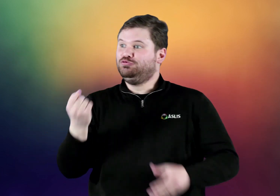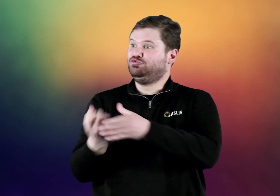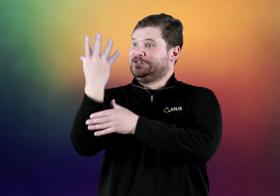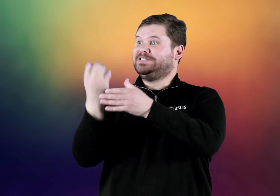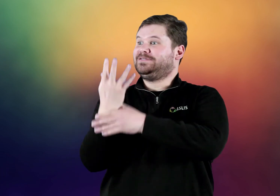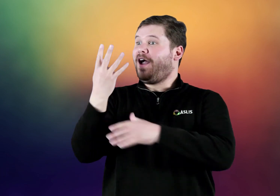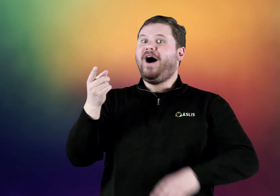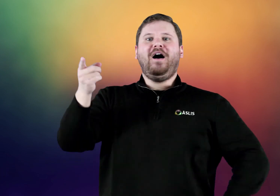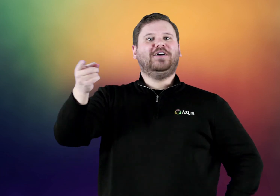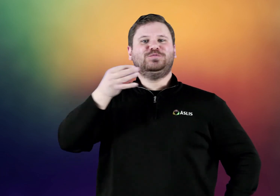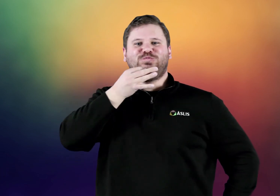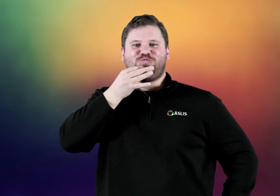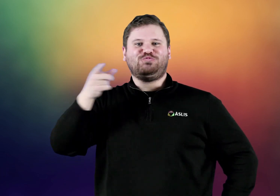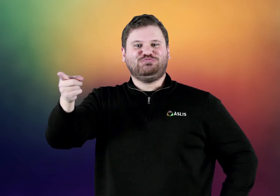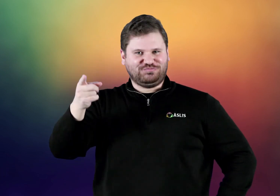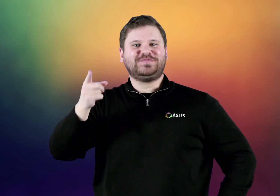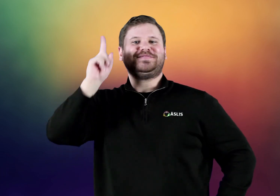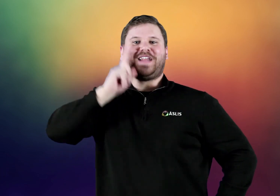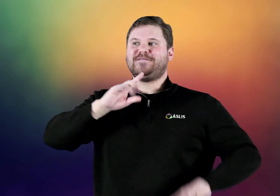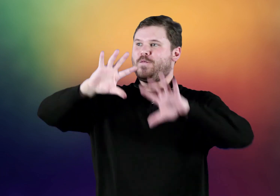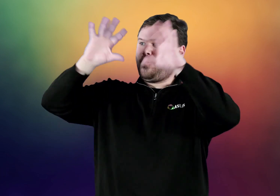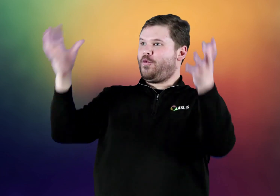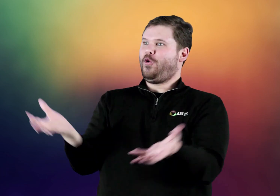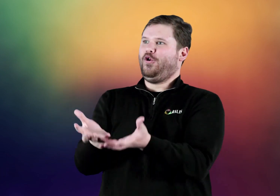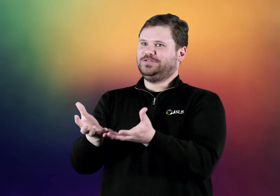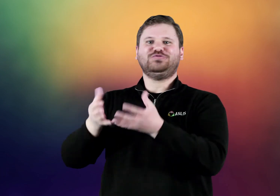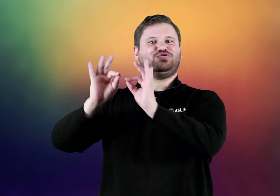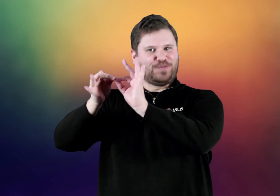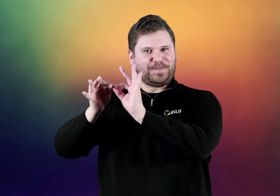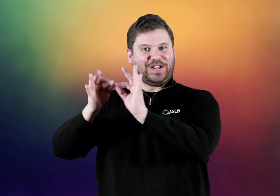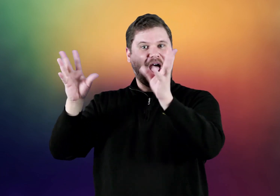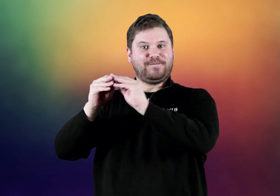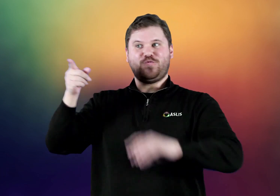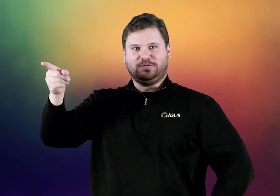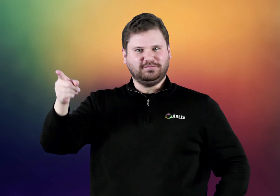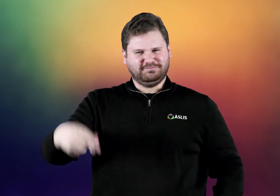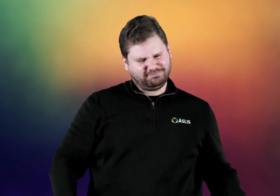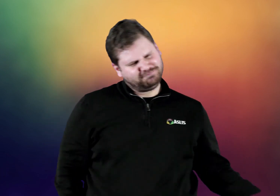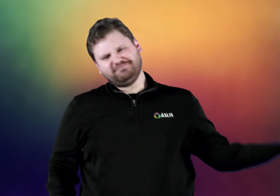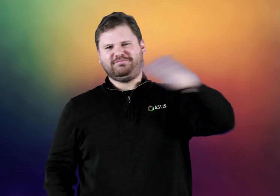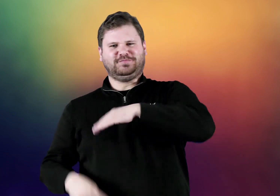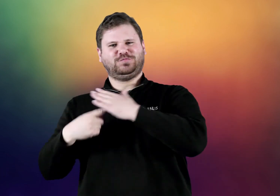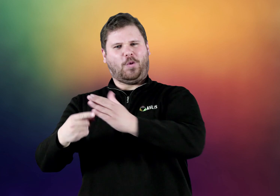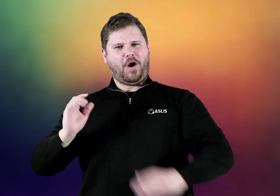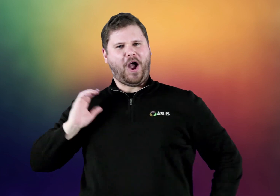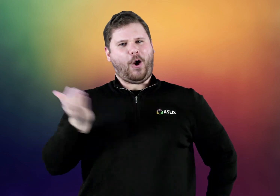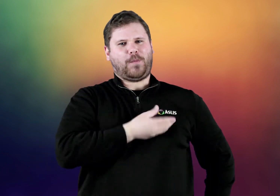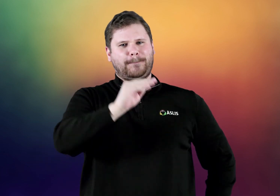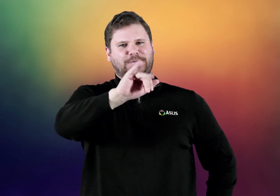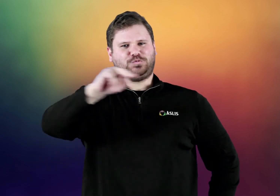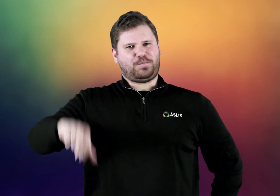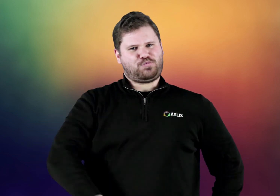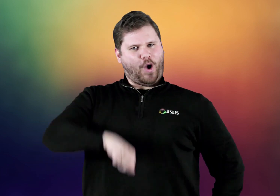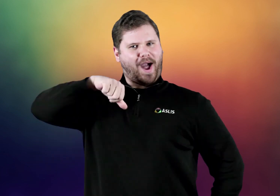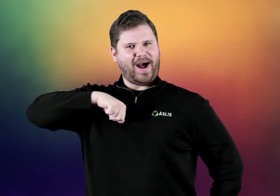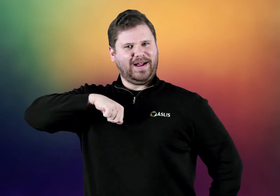Springtime is soon! The Deaf World and Interpreting spring conference is happening. Come and show our Minnesotan pride!